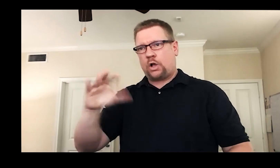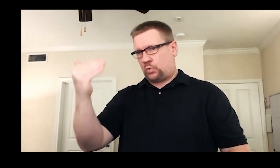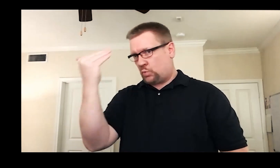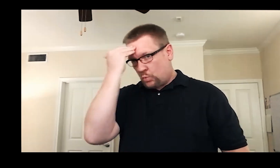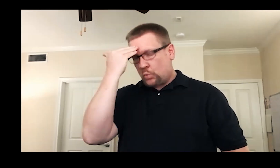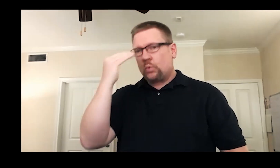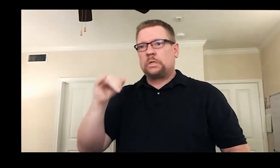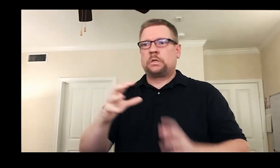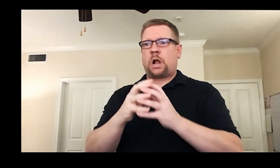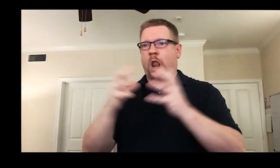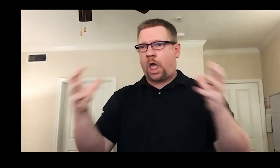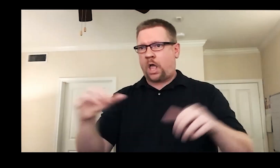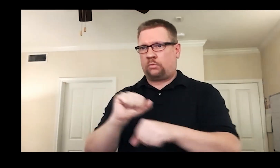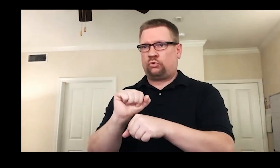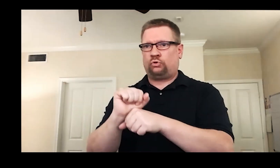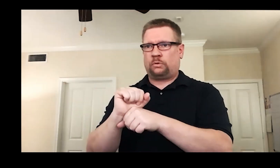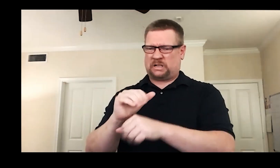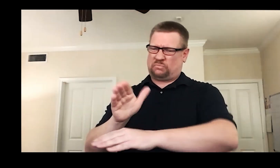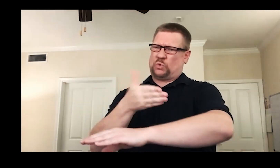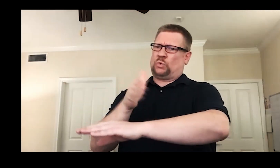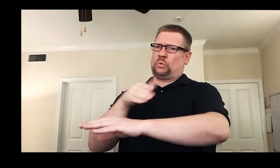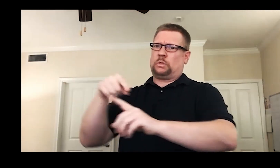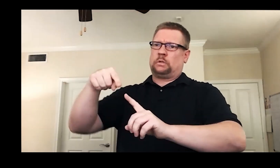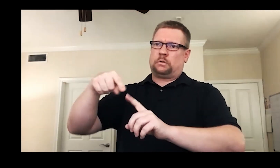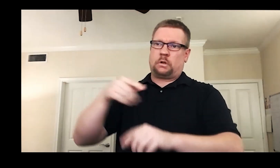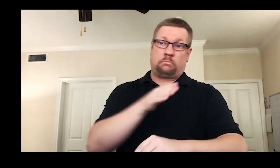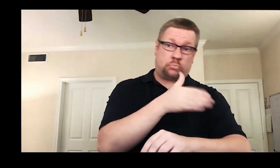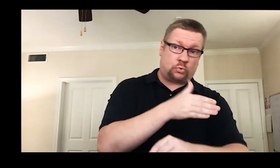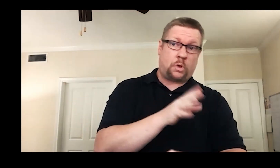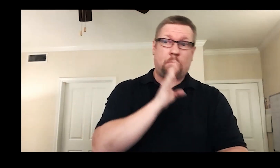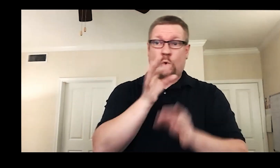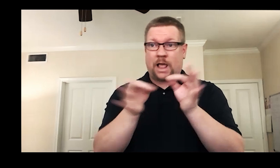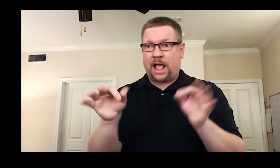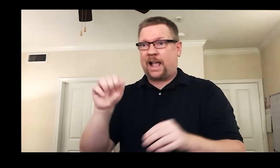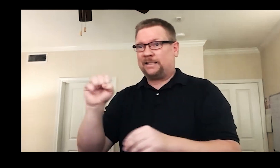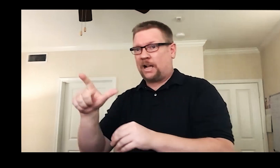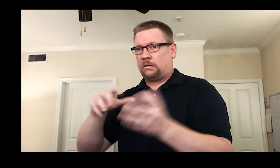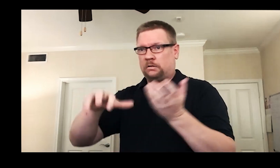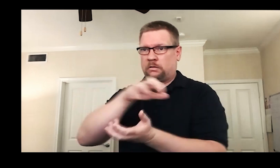I knew it was going to be a ton of work given the music, the dialogue and the ASL,